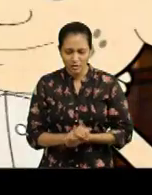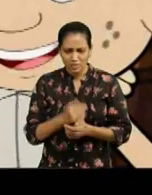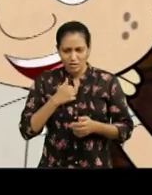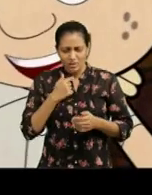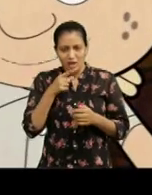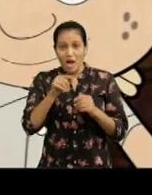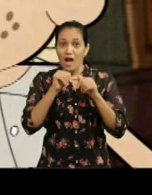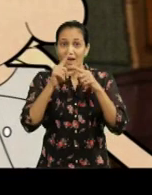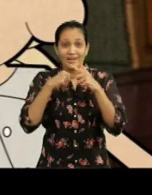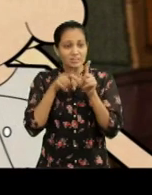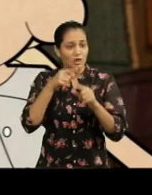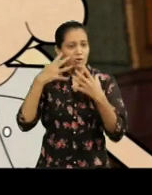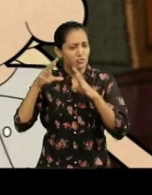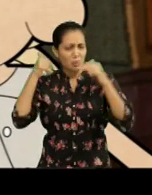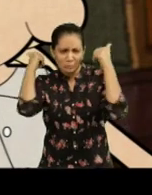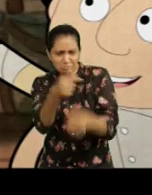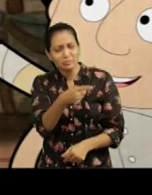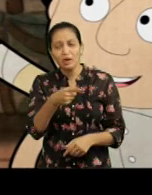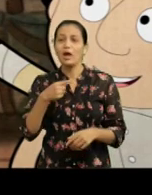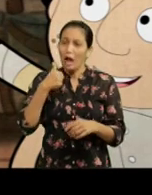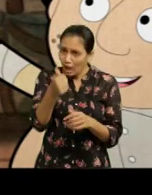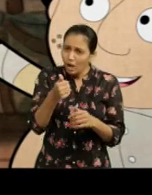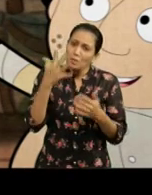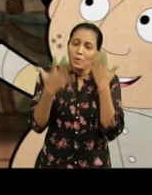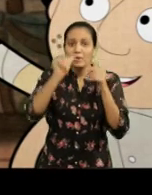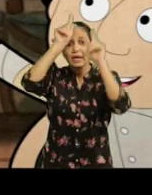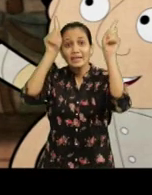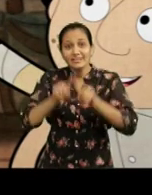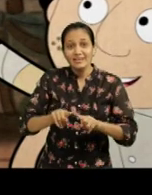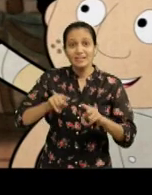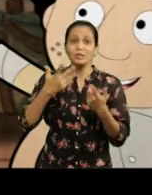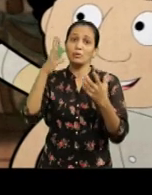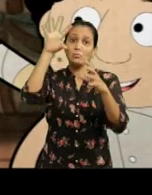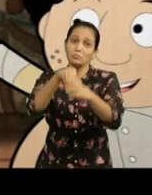Ajay is a great football player. Yes, he could grow up to play for our country.